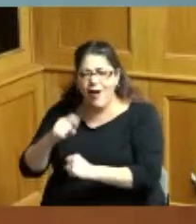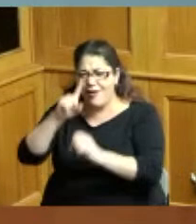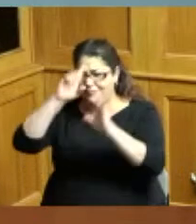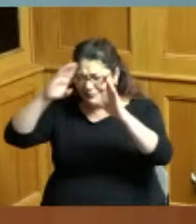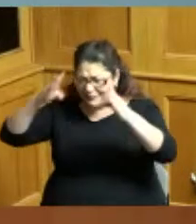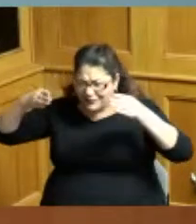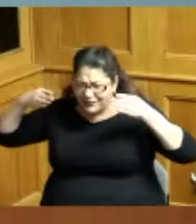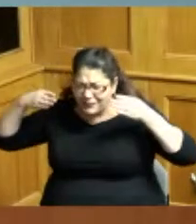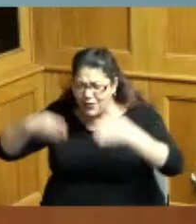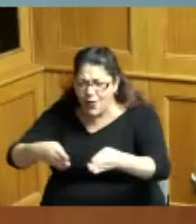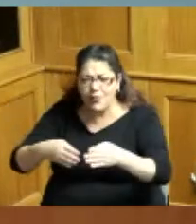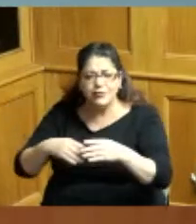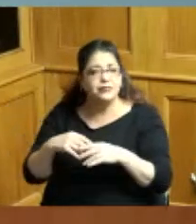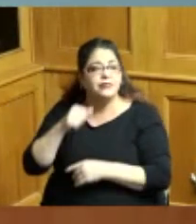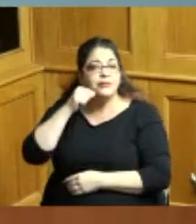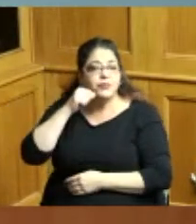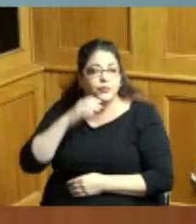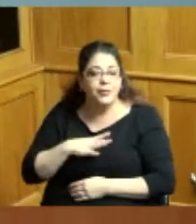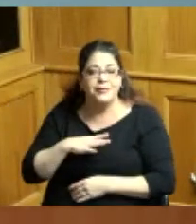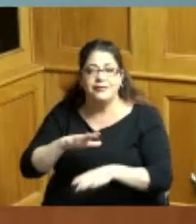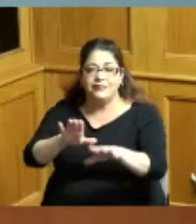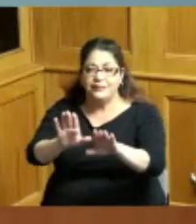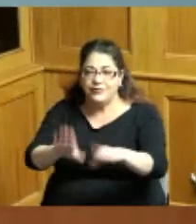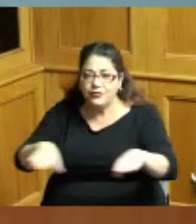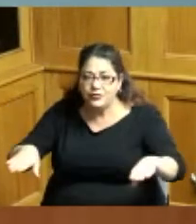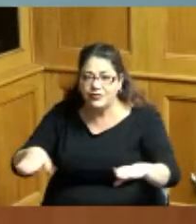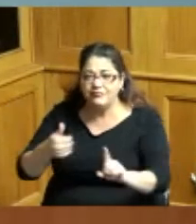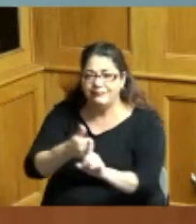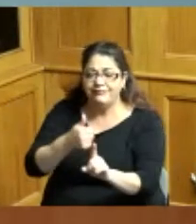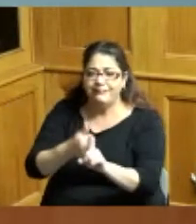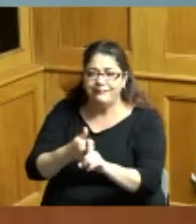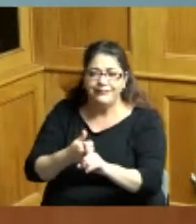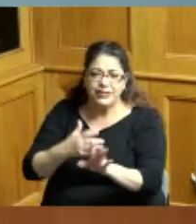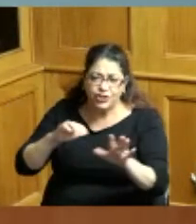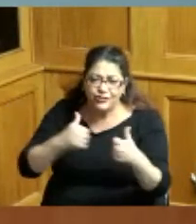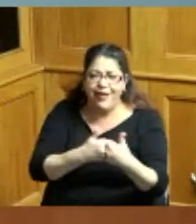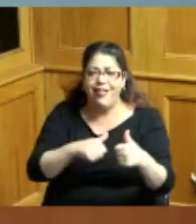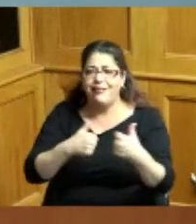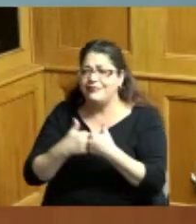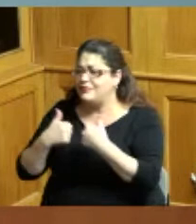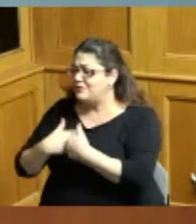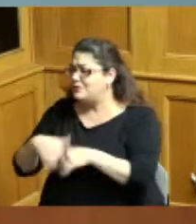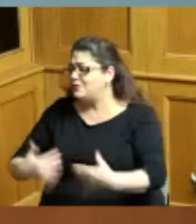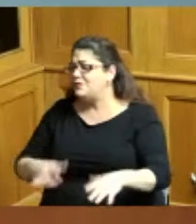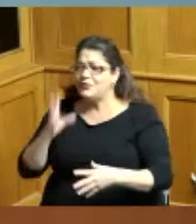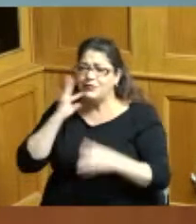to women and children who have significant challenges in this community and you have